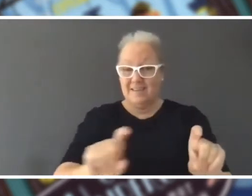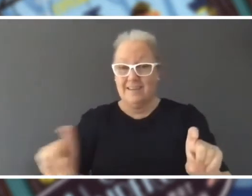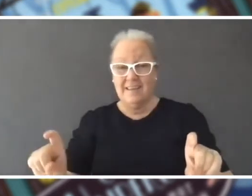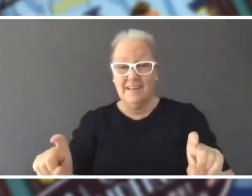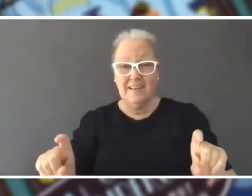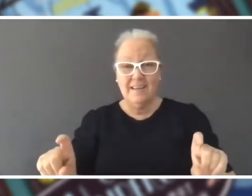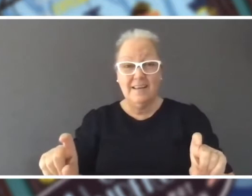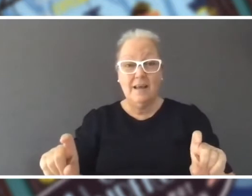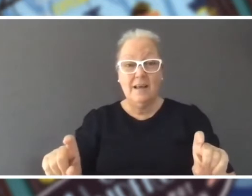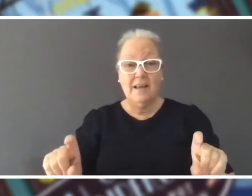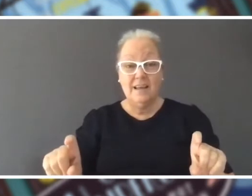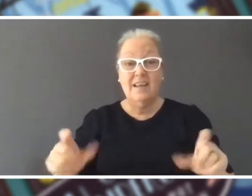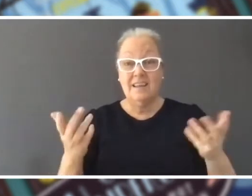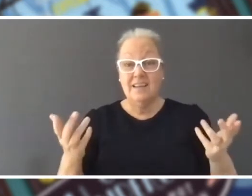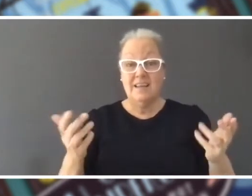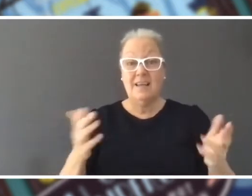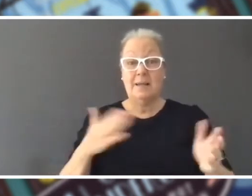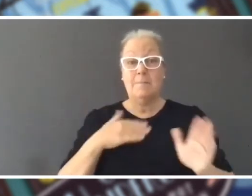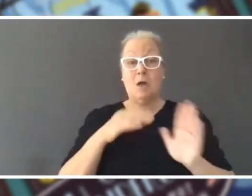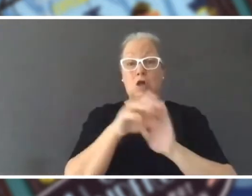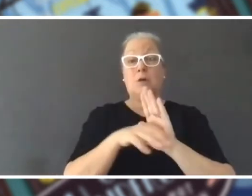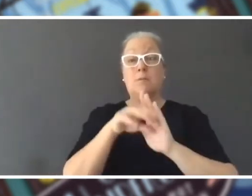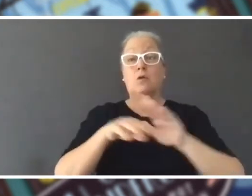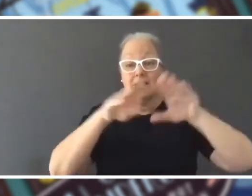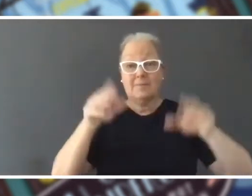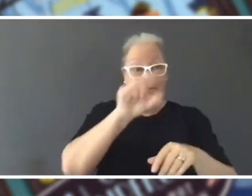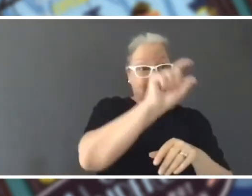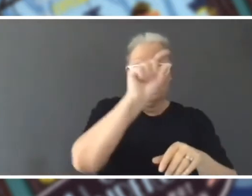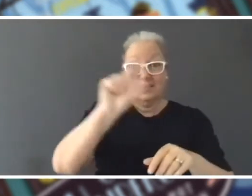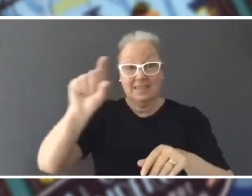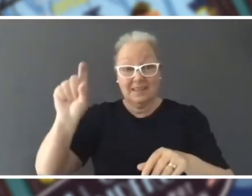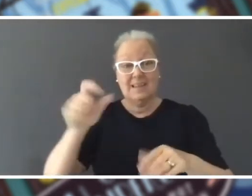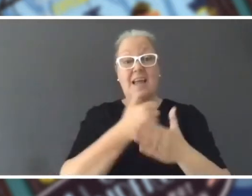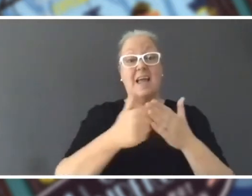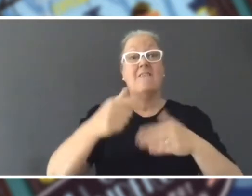top of my computer monitor and now every time I write, I look at my